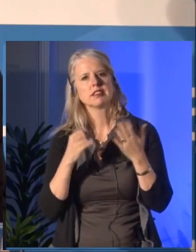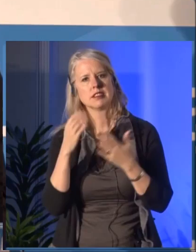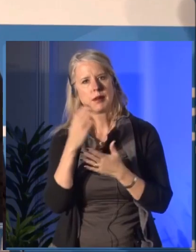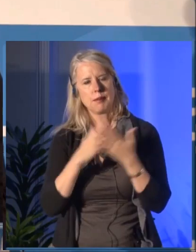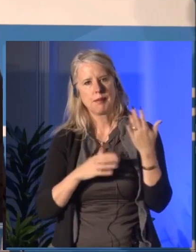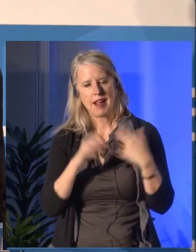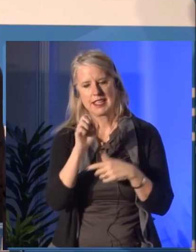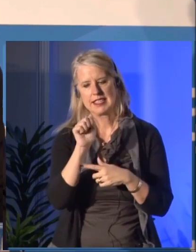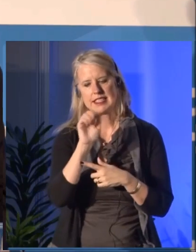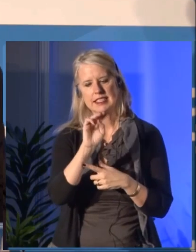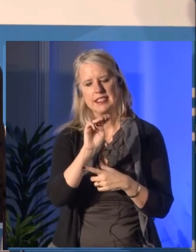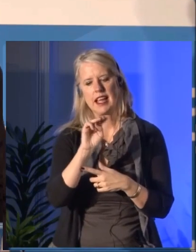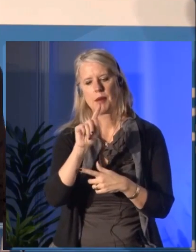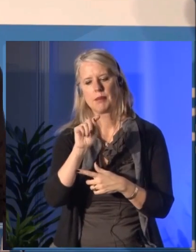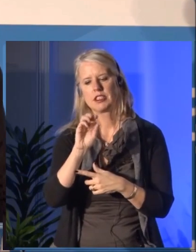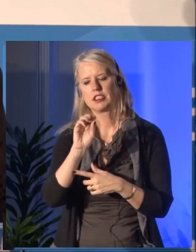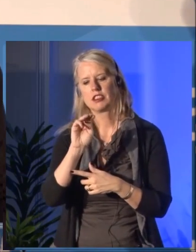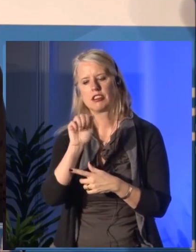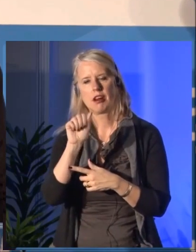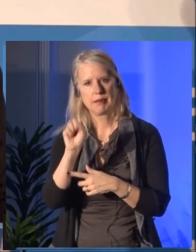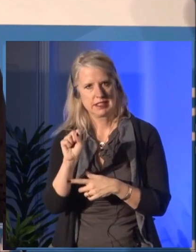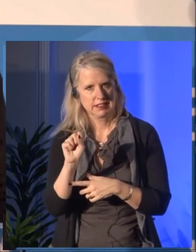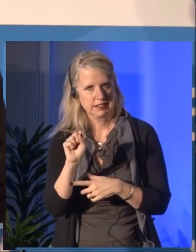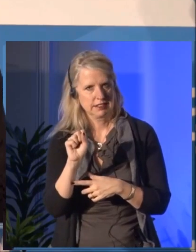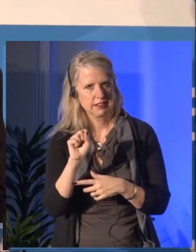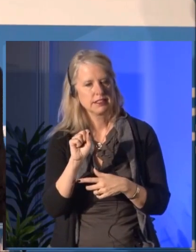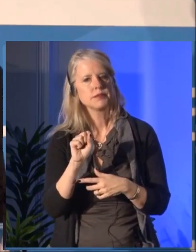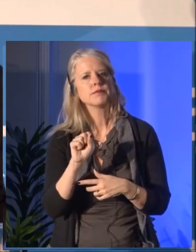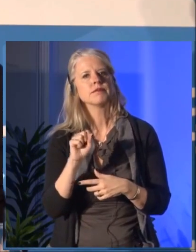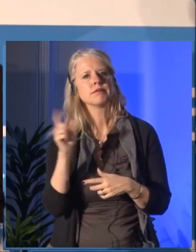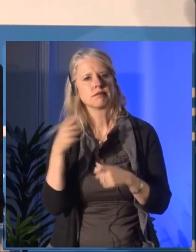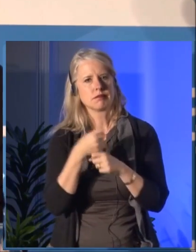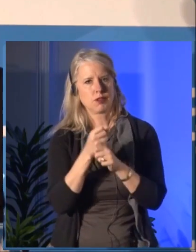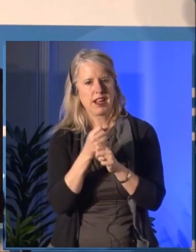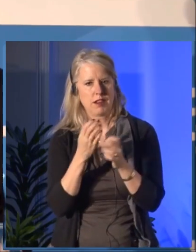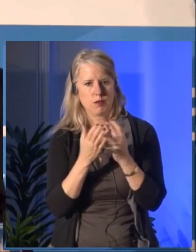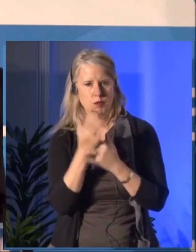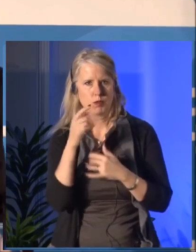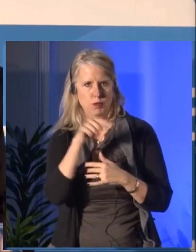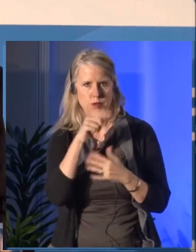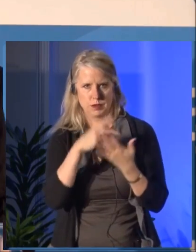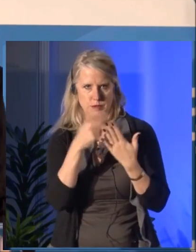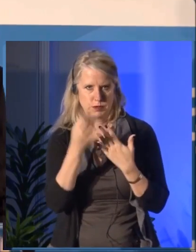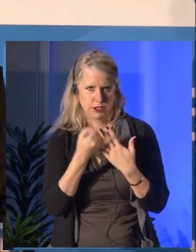through this initiative made possible with the collaboration